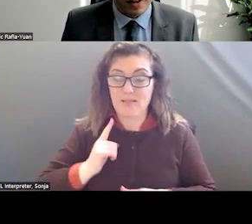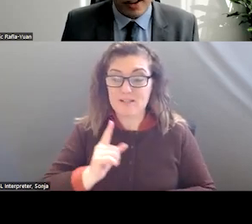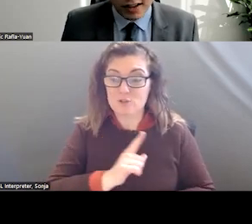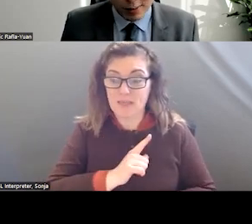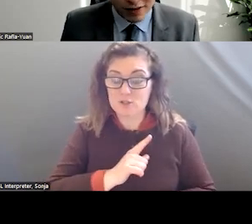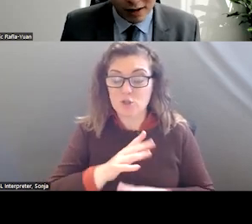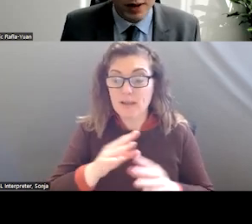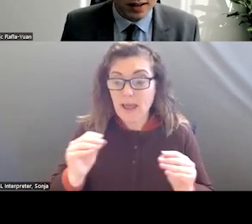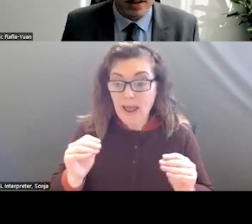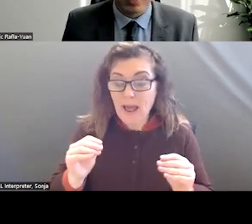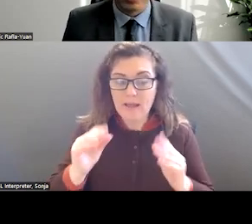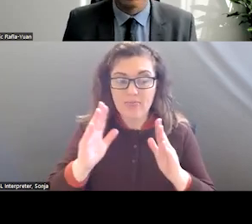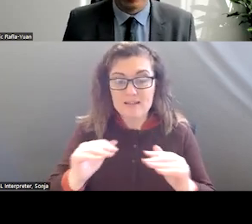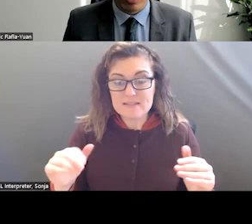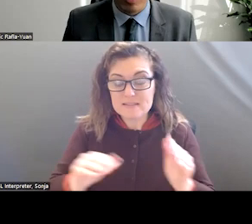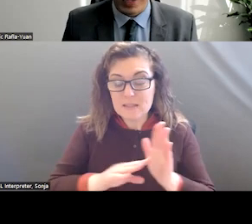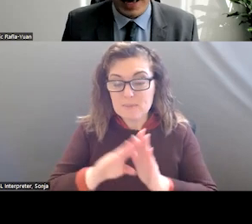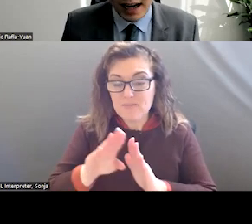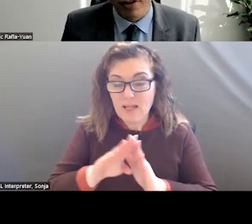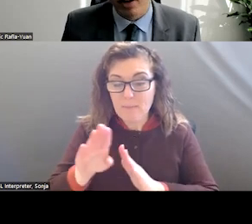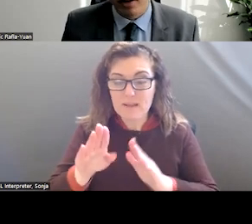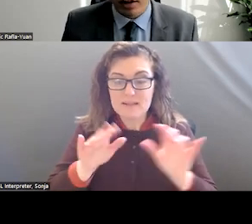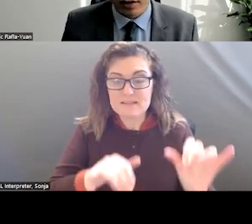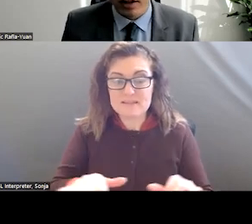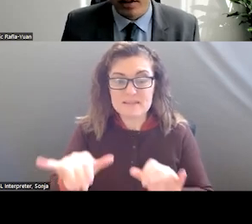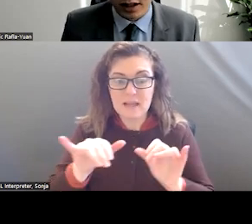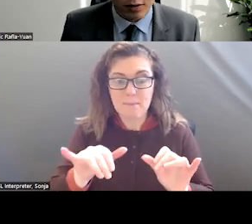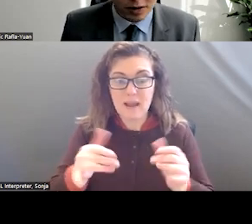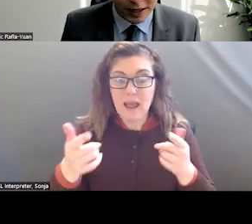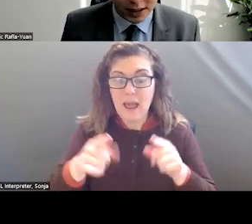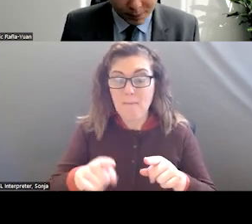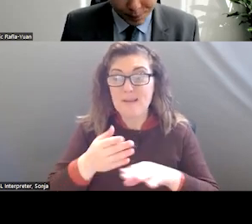SYSTEM DEVELOPMENT OCCURRED AFTER THE LEGISLATION WAS PASSED.